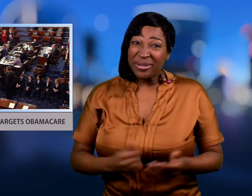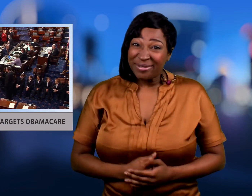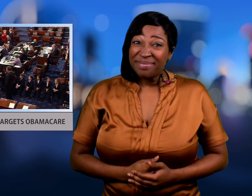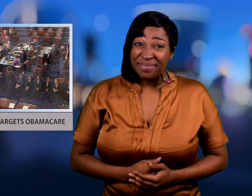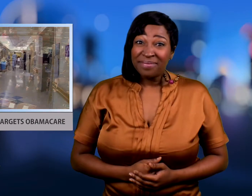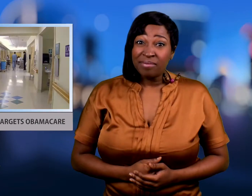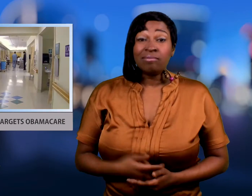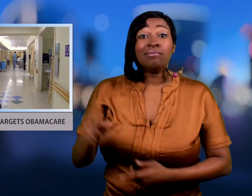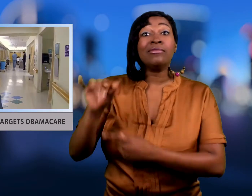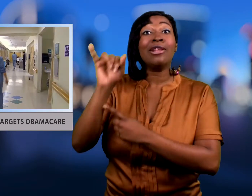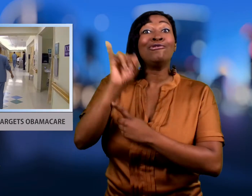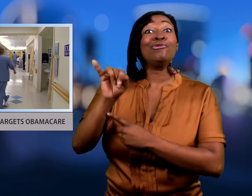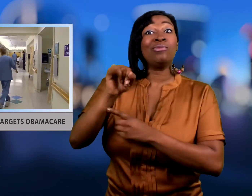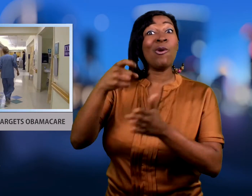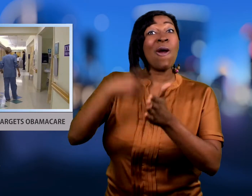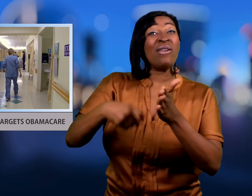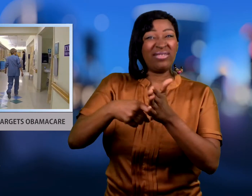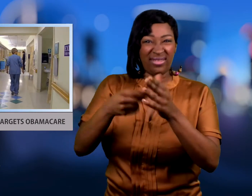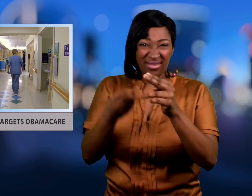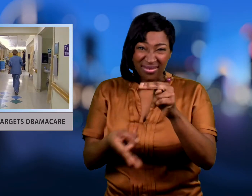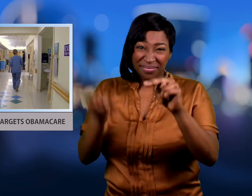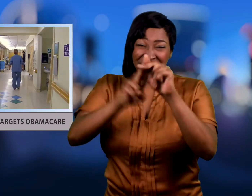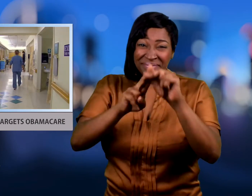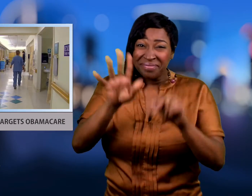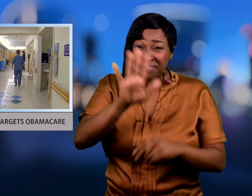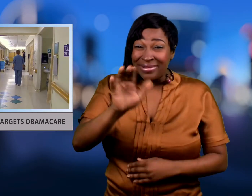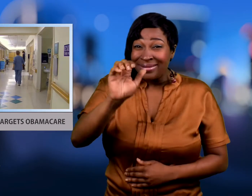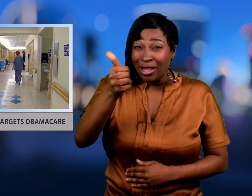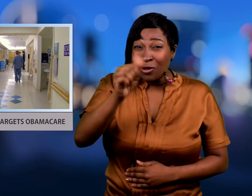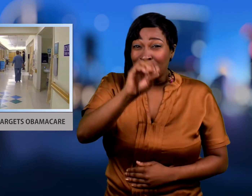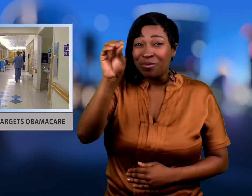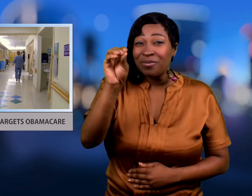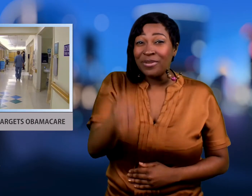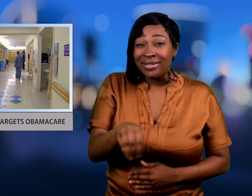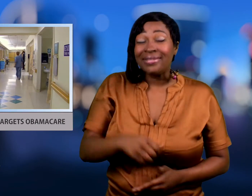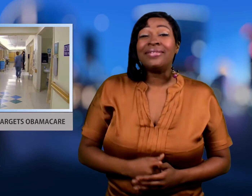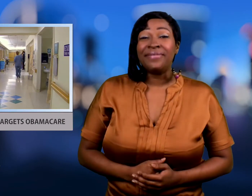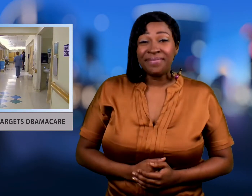drive up insurance costs by roughly 10 percent.